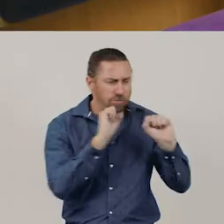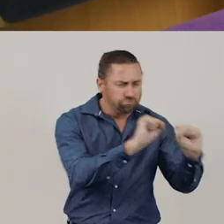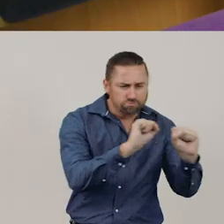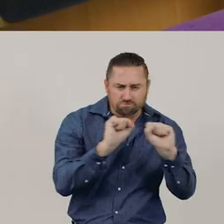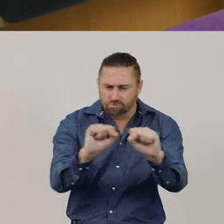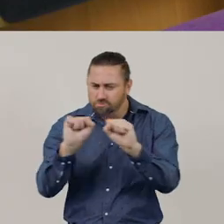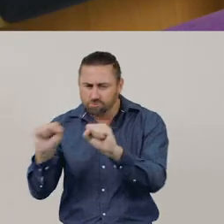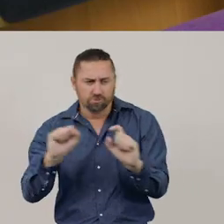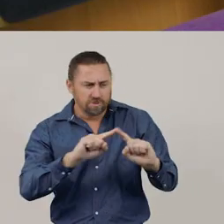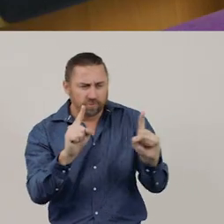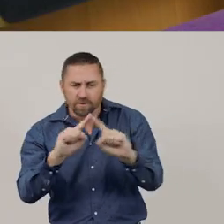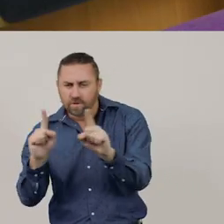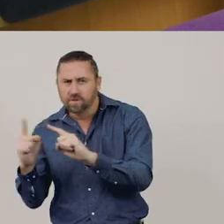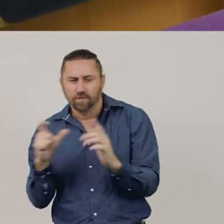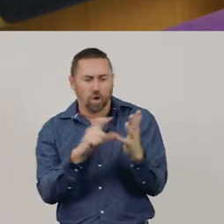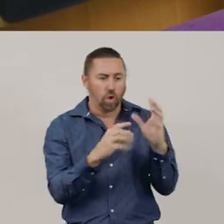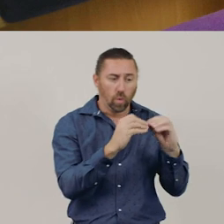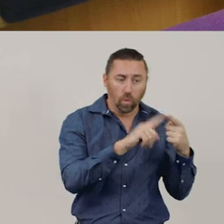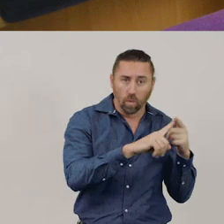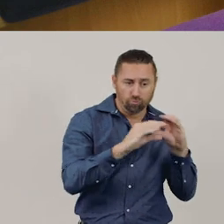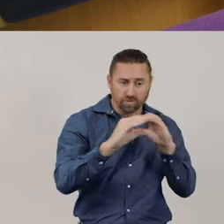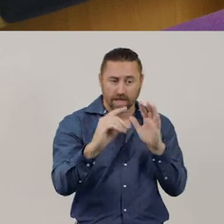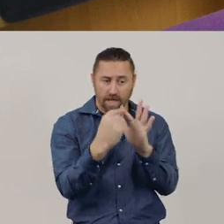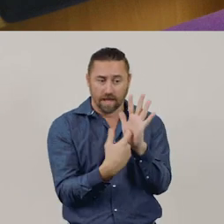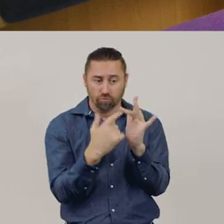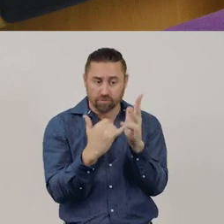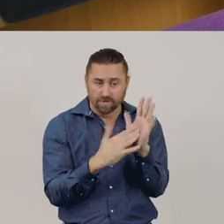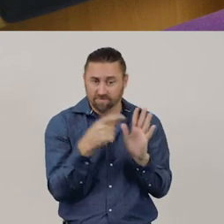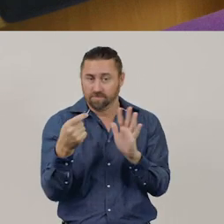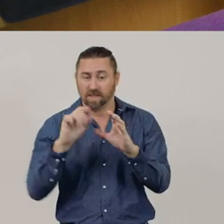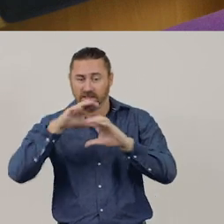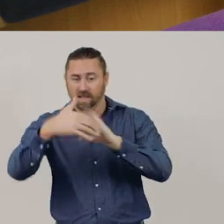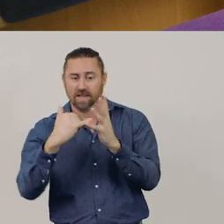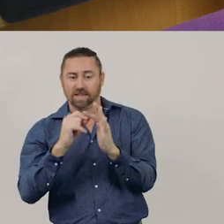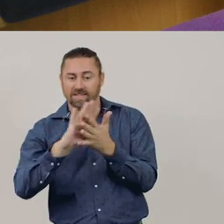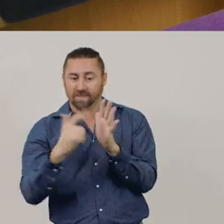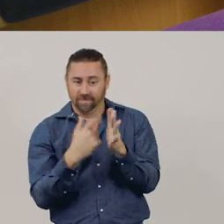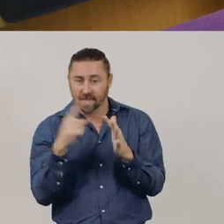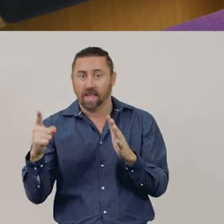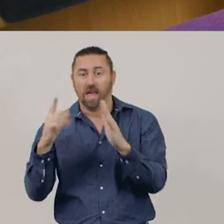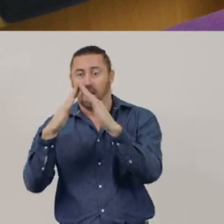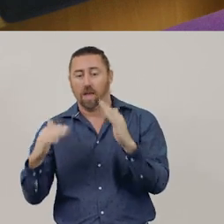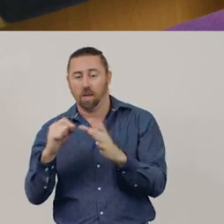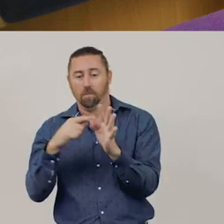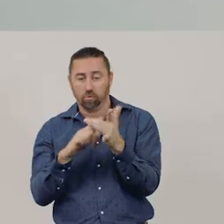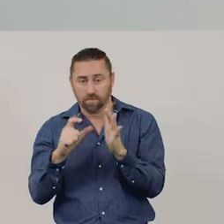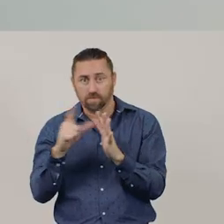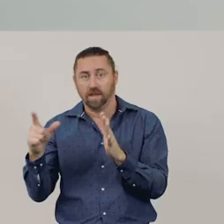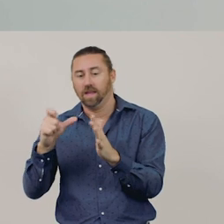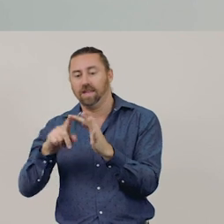We looked at a cube, a rectangular prism, a sphere, a pyramid, a cylinder and a cone.